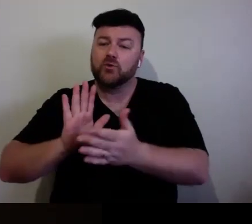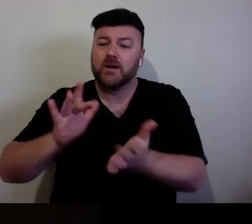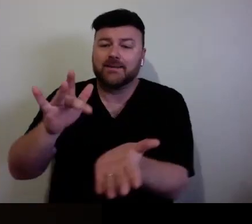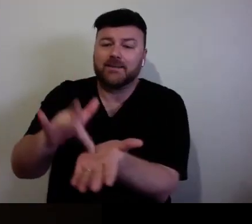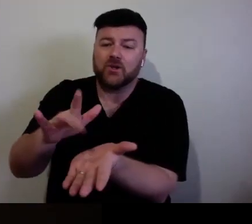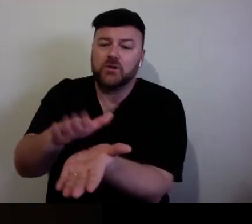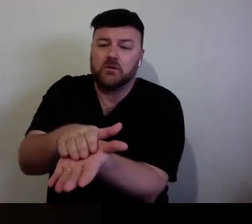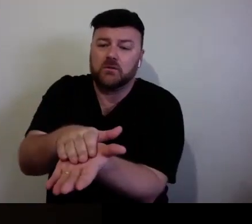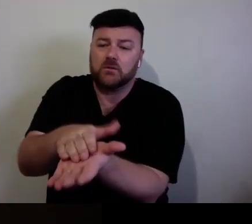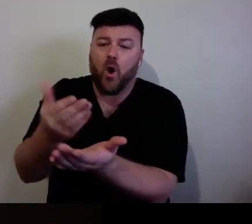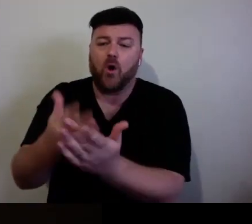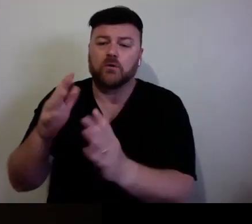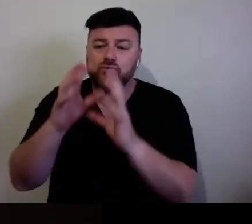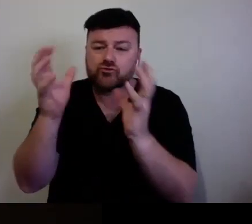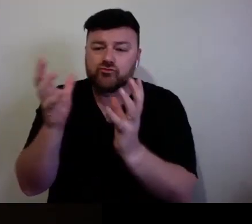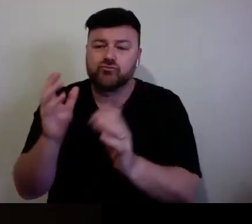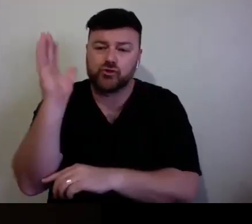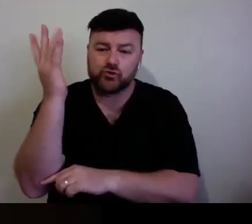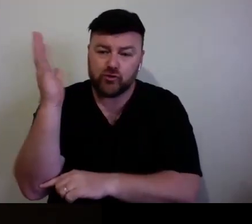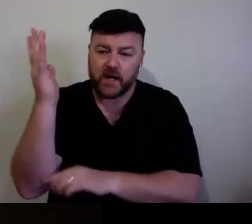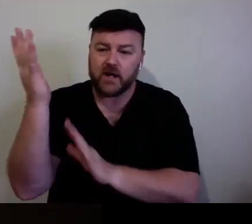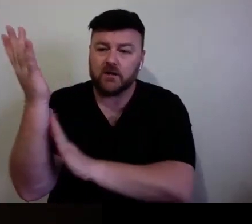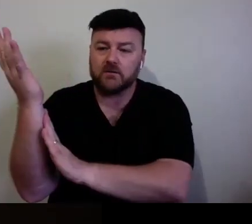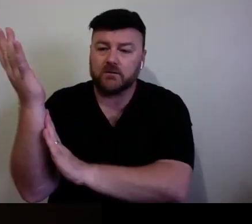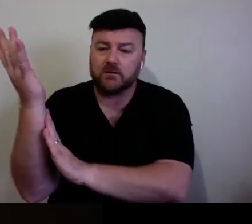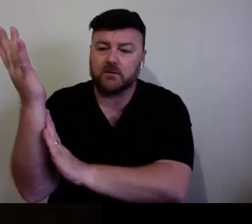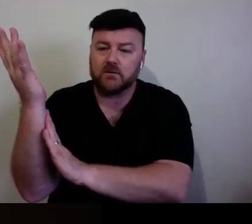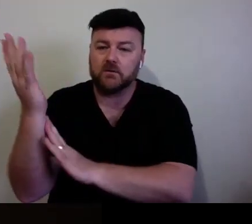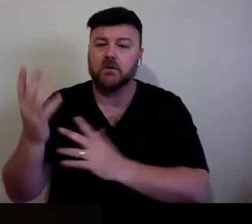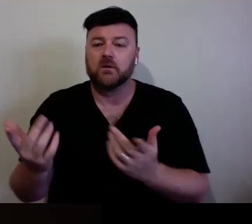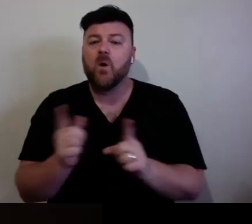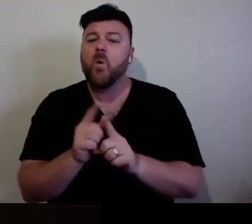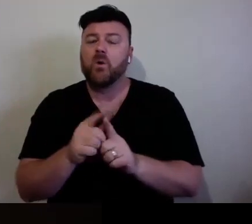I usually have a candle, which is just dying now. But